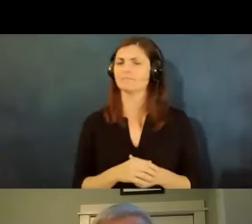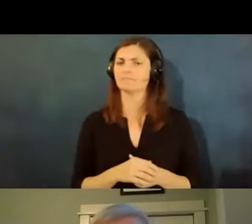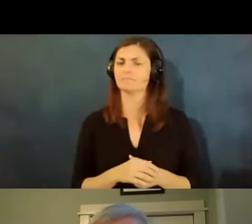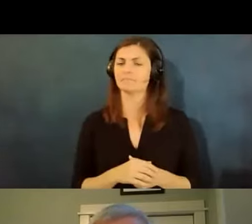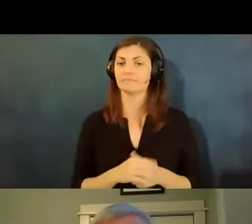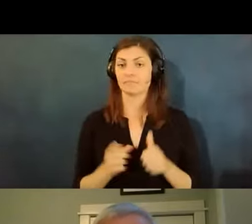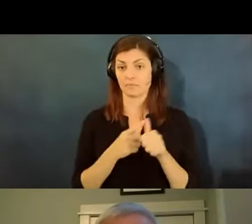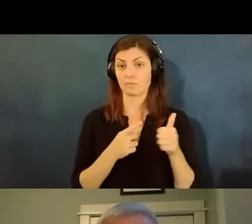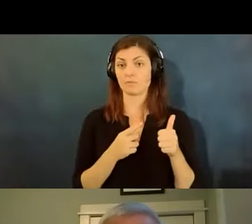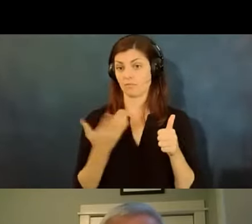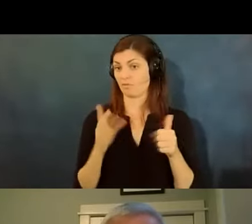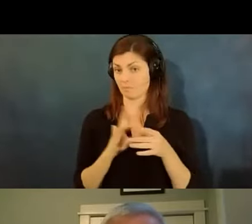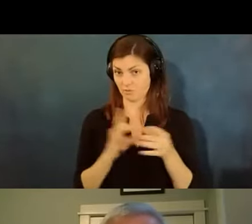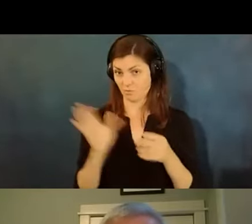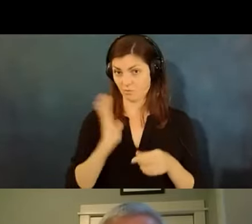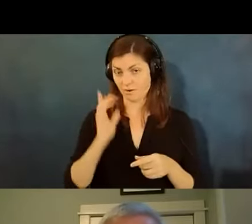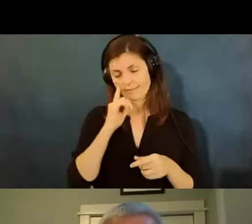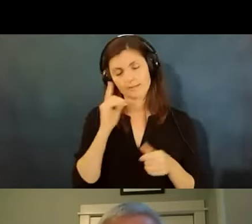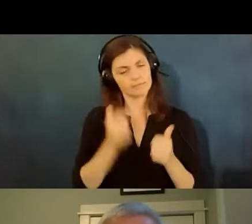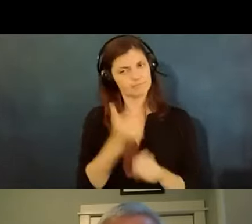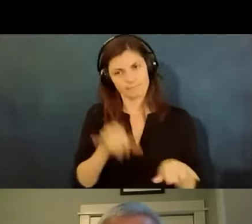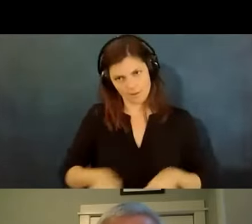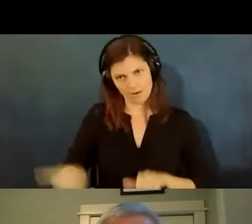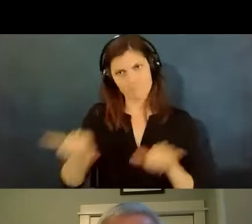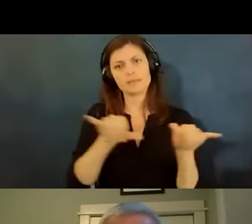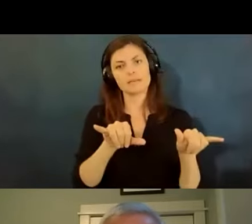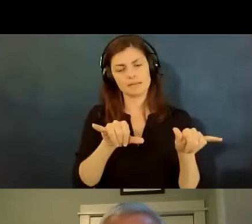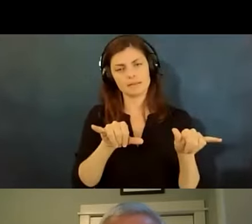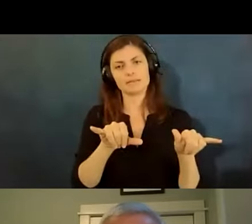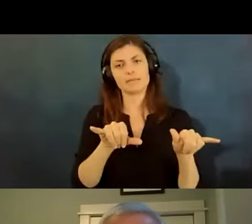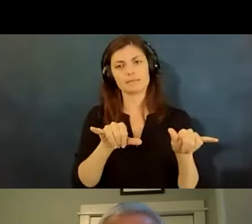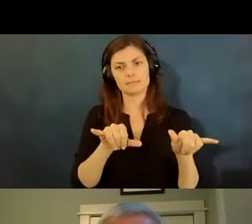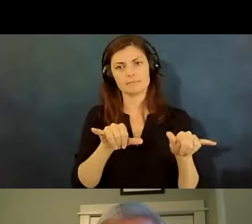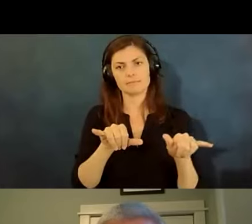mentioned before and i think the most common thing we're seeing is because someone has a disability